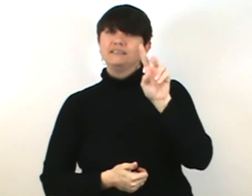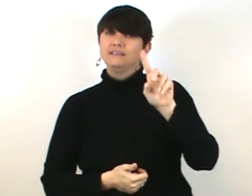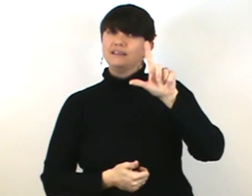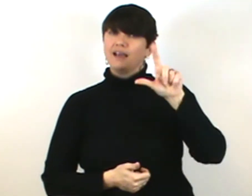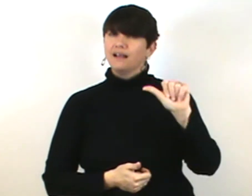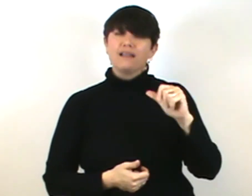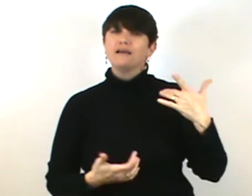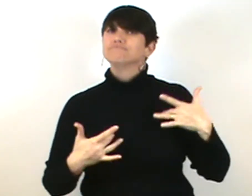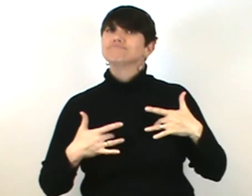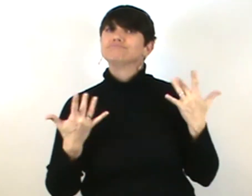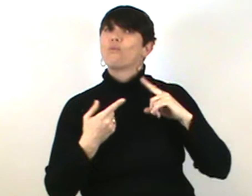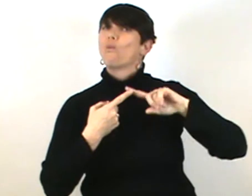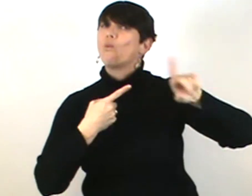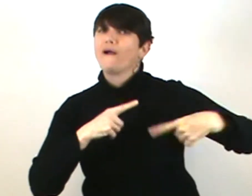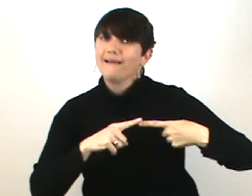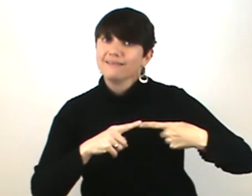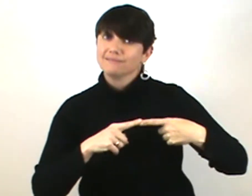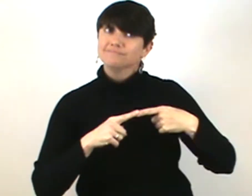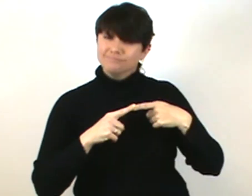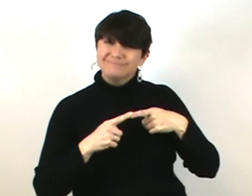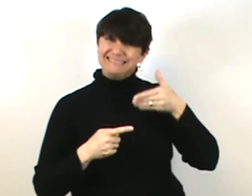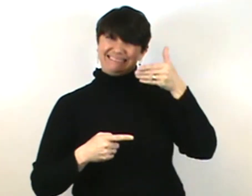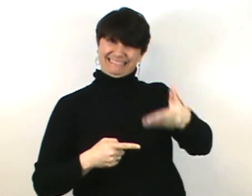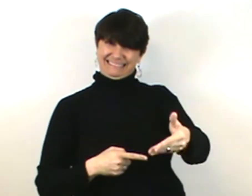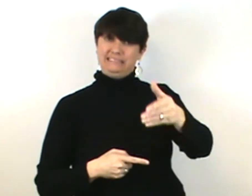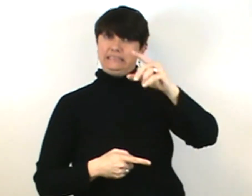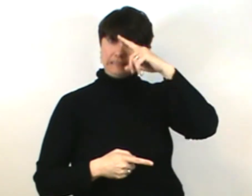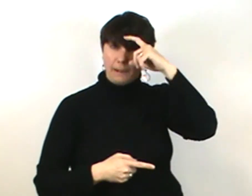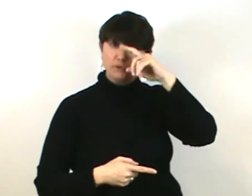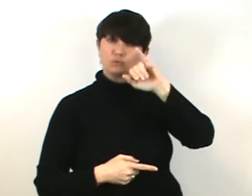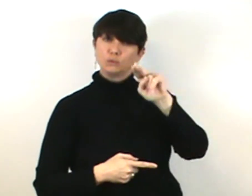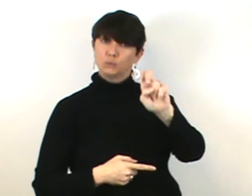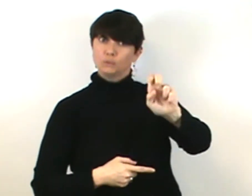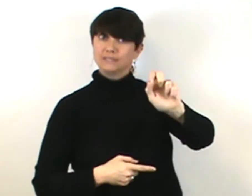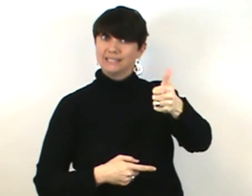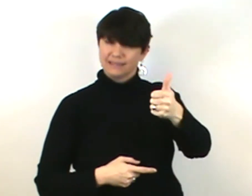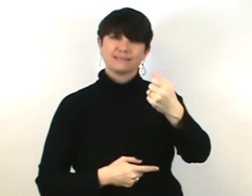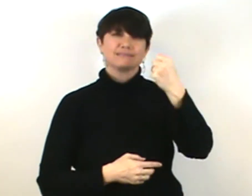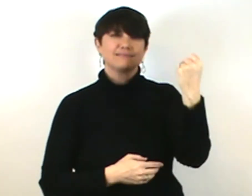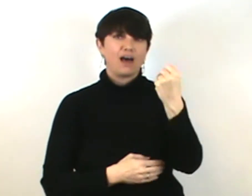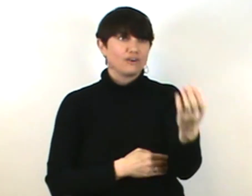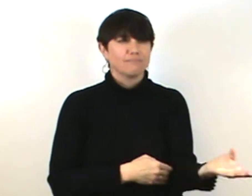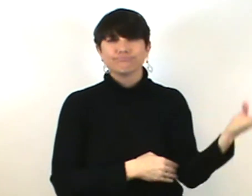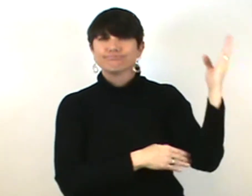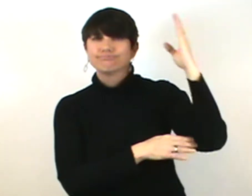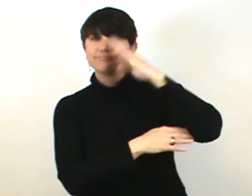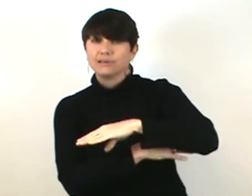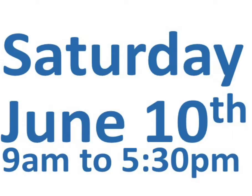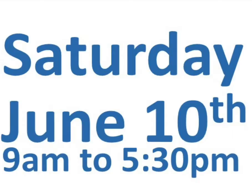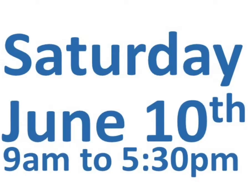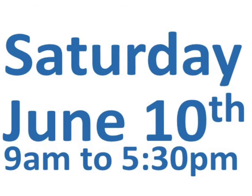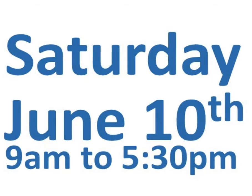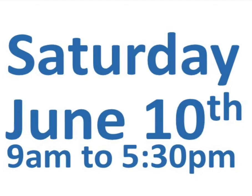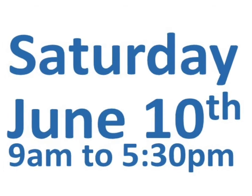VDLA will be hosted this summer, all day on Saturday June 10th from 9am to 5:30pm